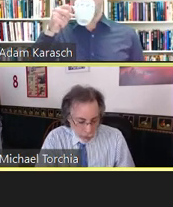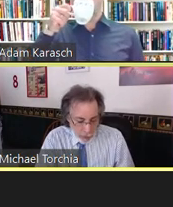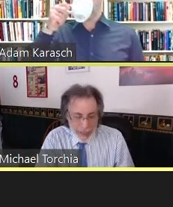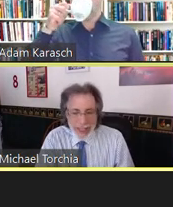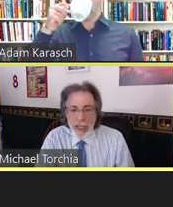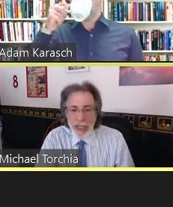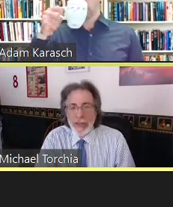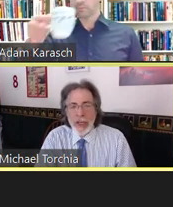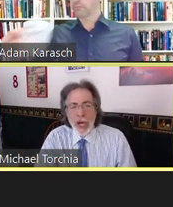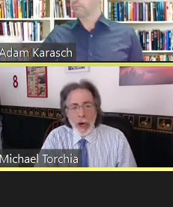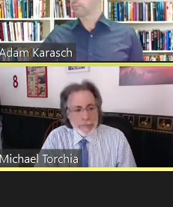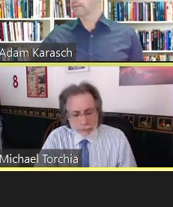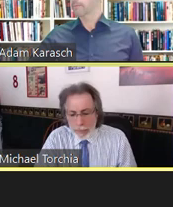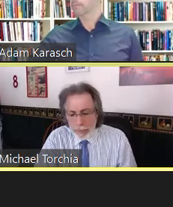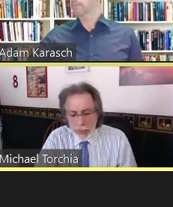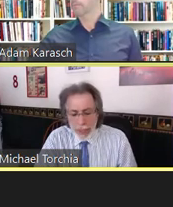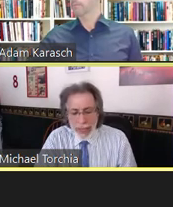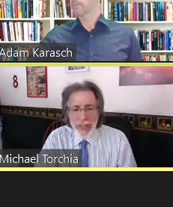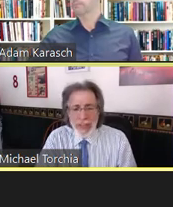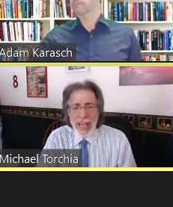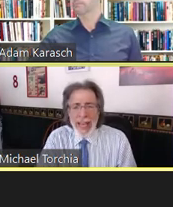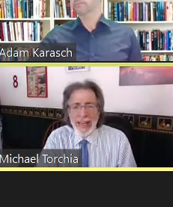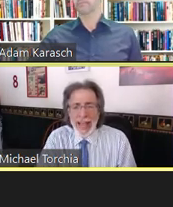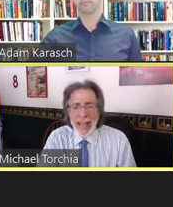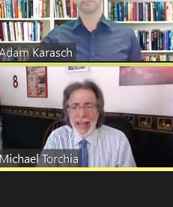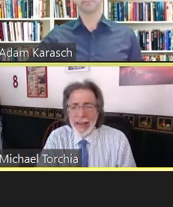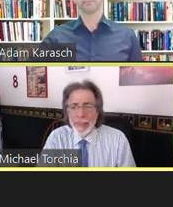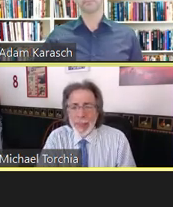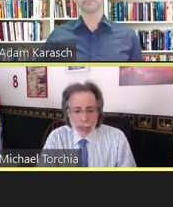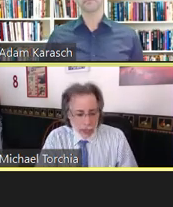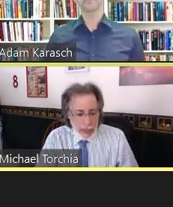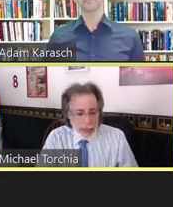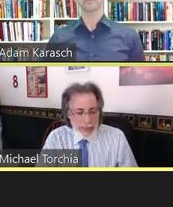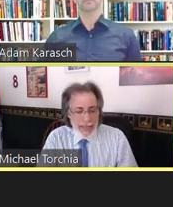The first thing you need to know is that the ADA does not